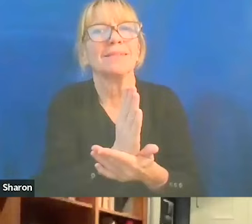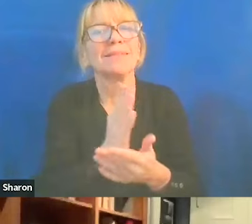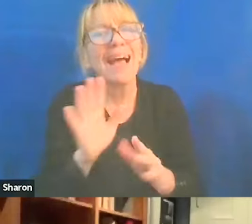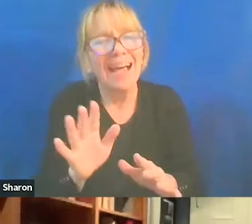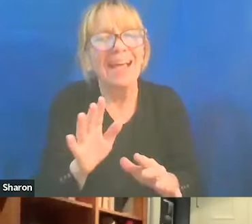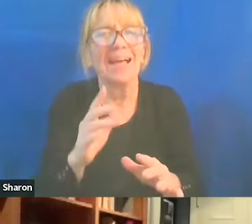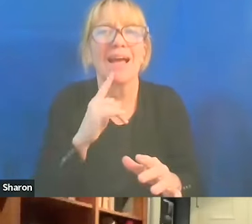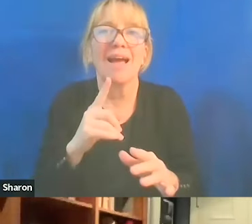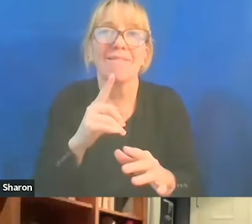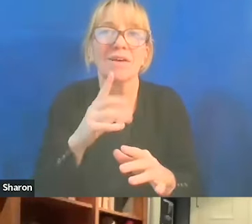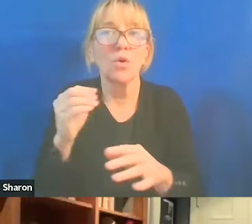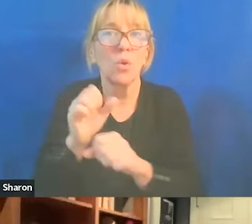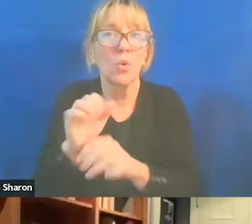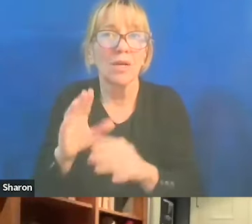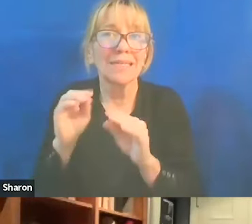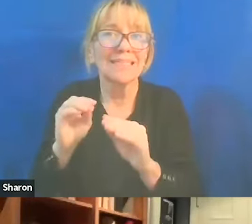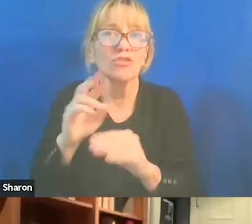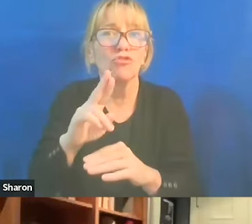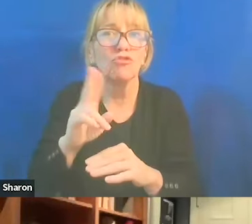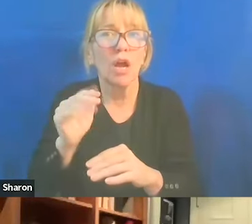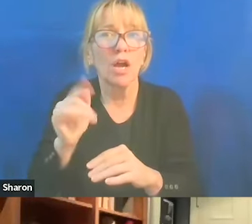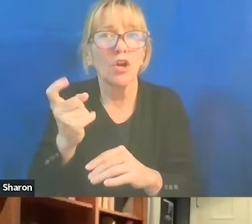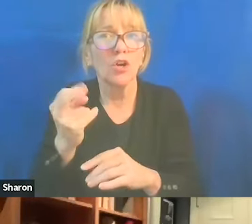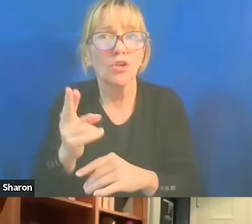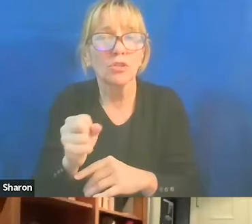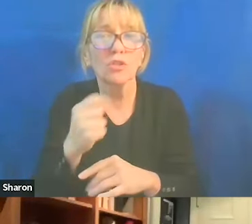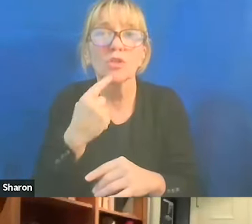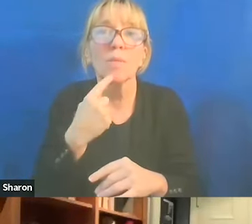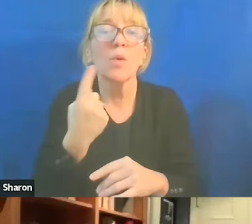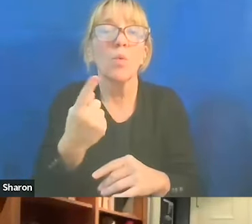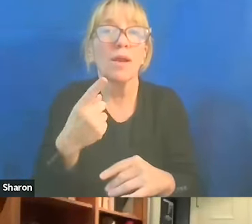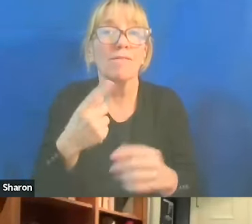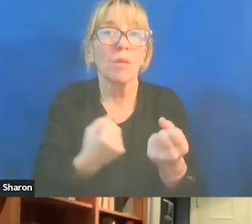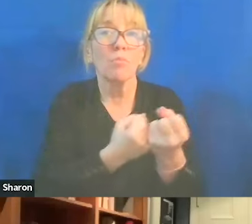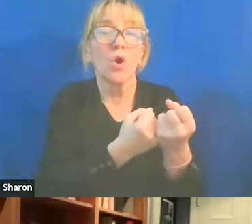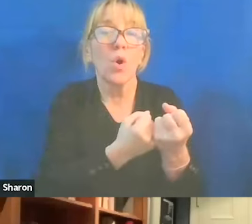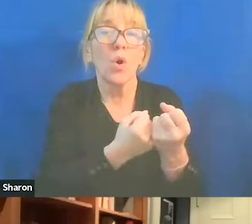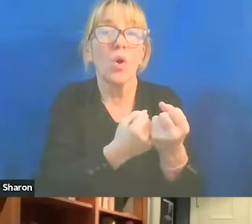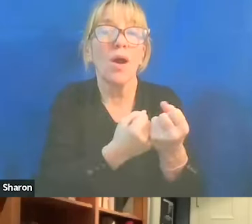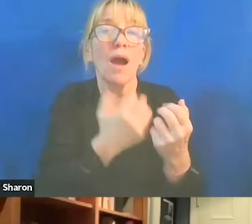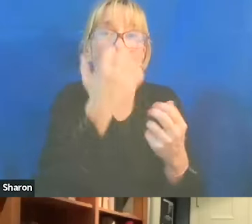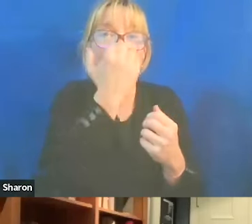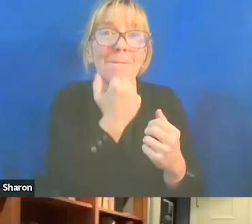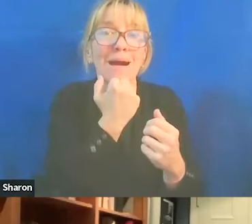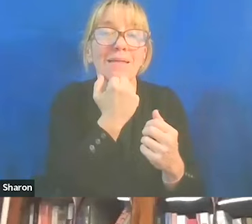who teaches at Rutgers who was telling me that one of the pro-Hamas students was a student who thought Hamas was a person.